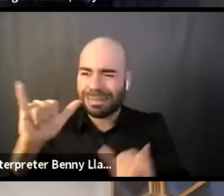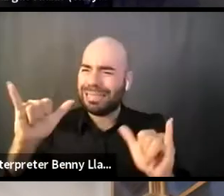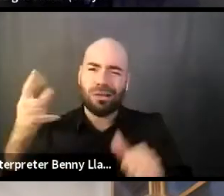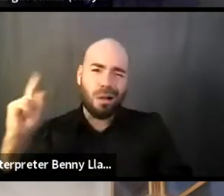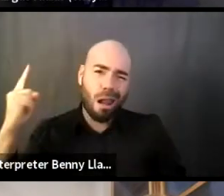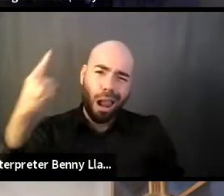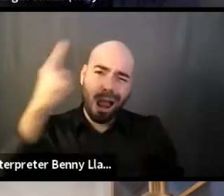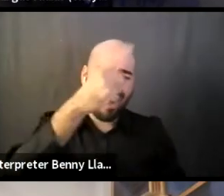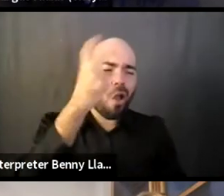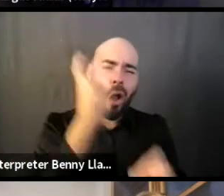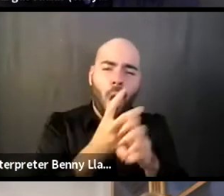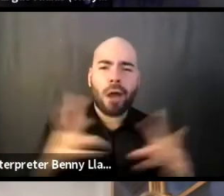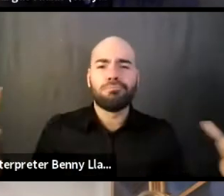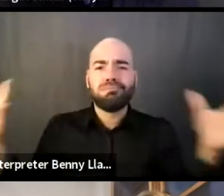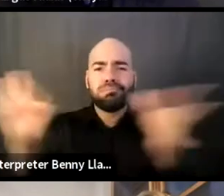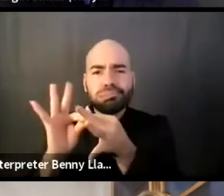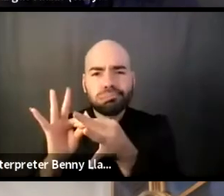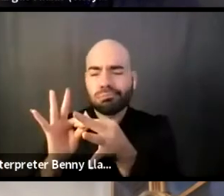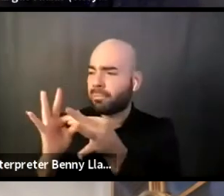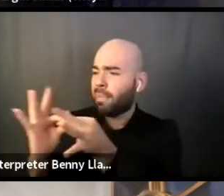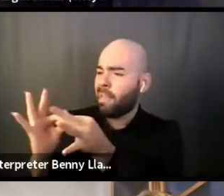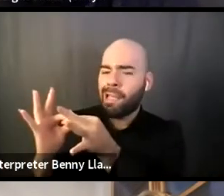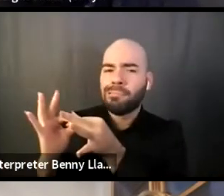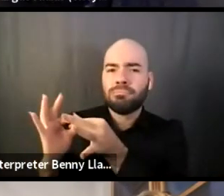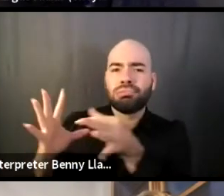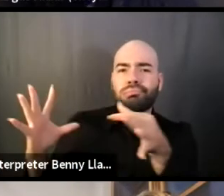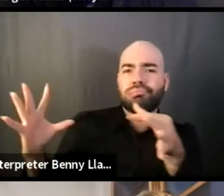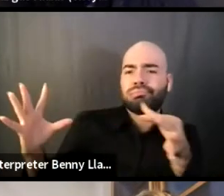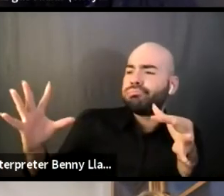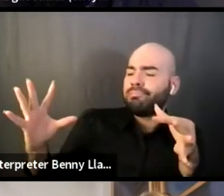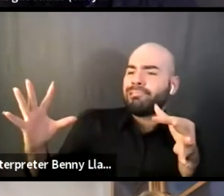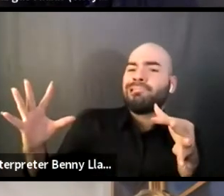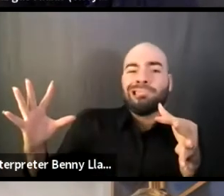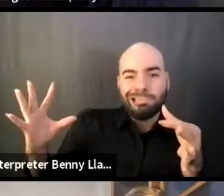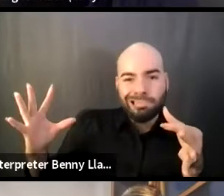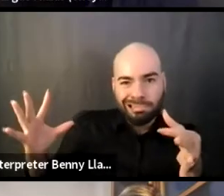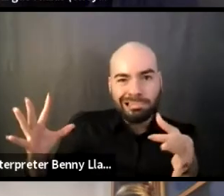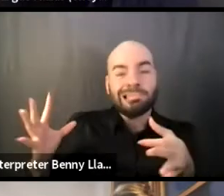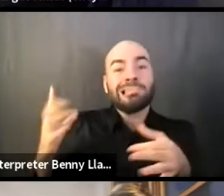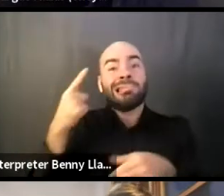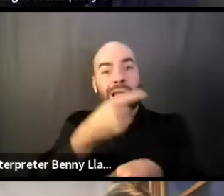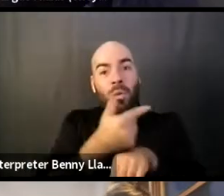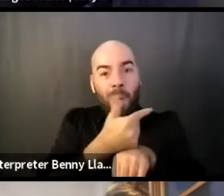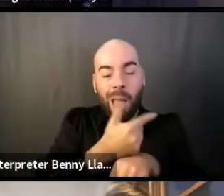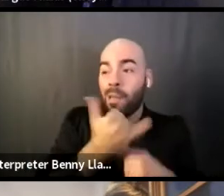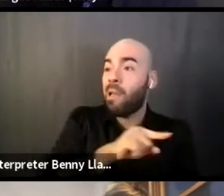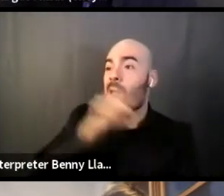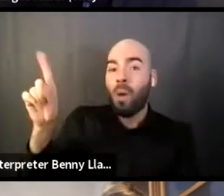And through my time there, and then of course, with the pandemic and the rise of the virtual space,